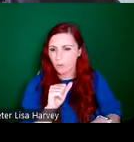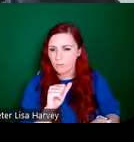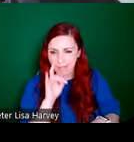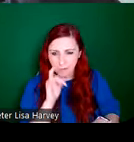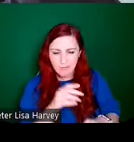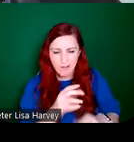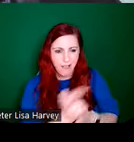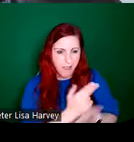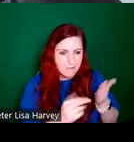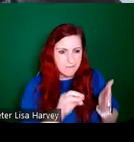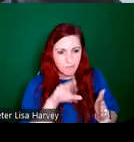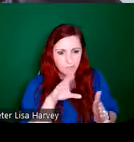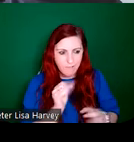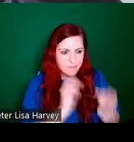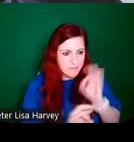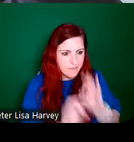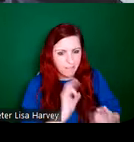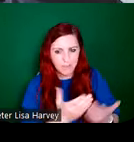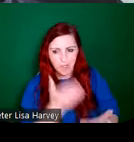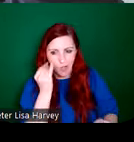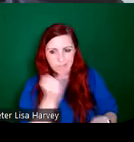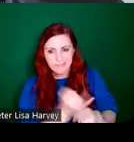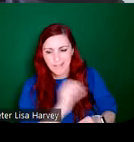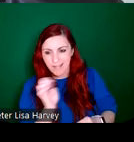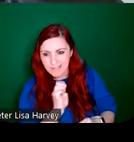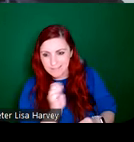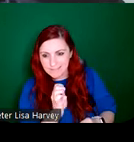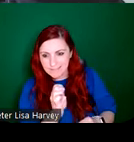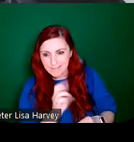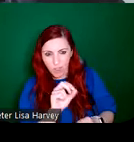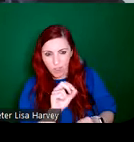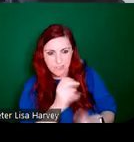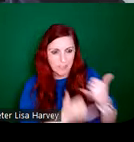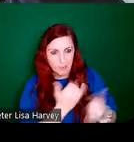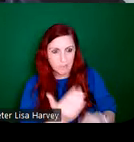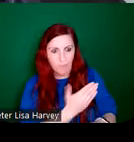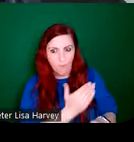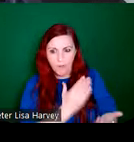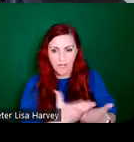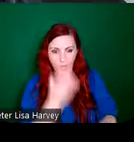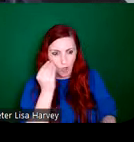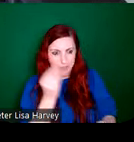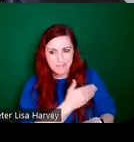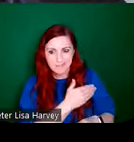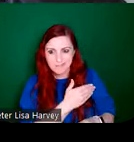that he had begun teaching in 1903, like 30 years previously, so Evie Hone left